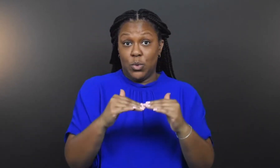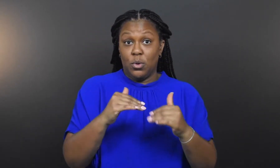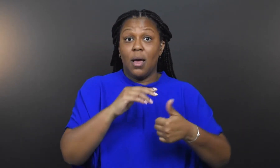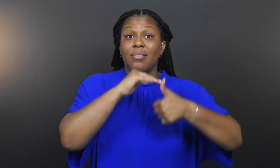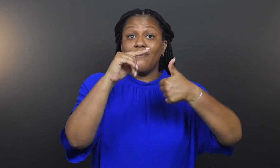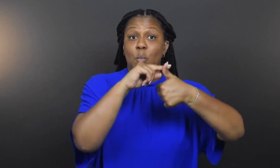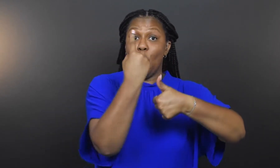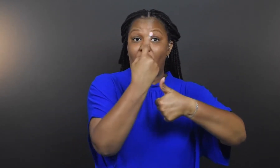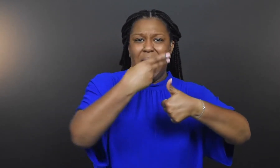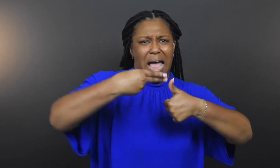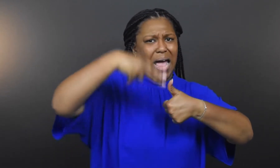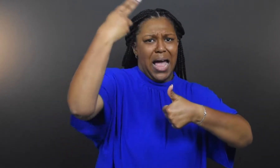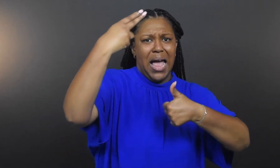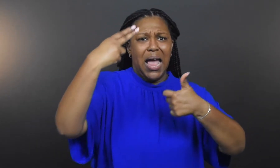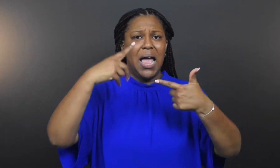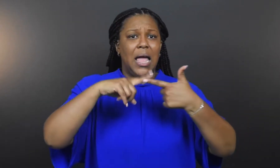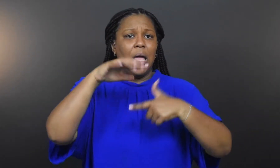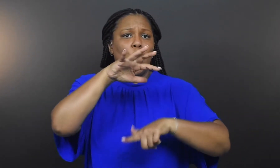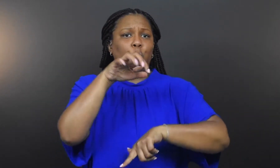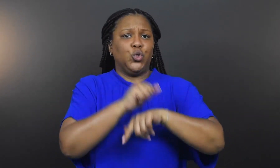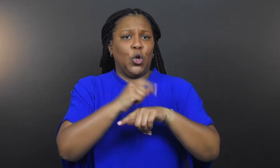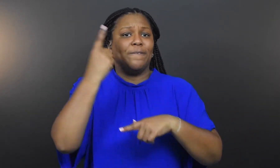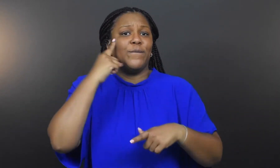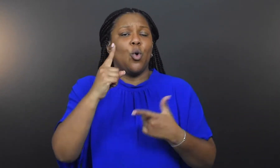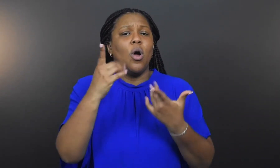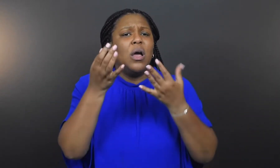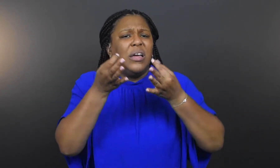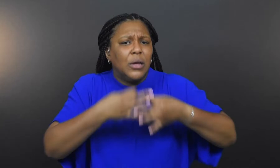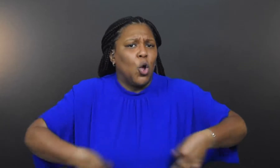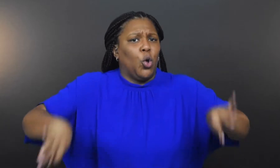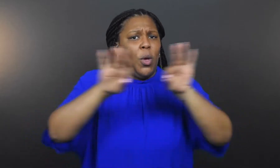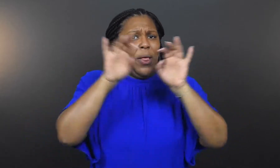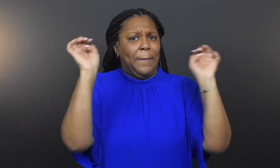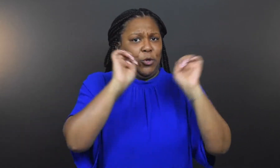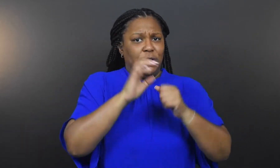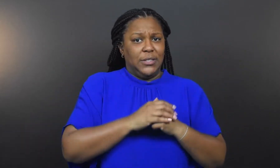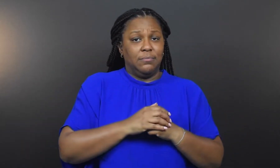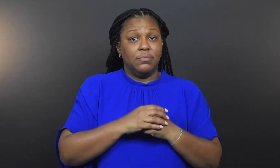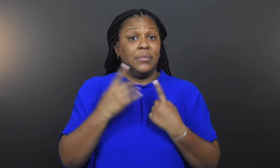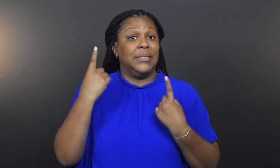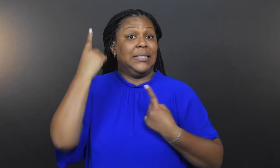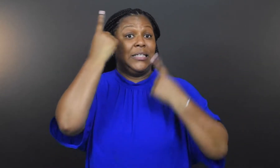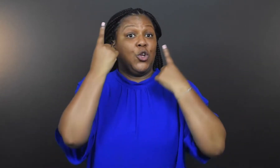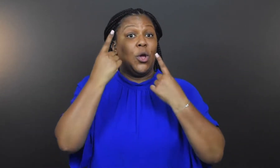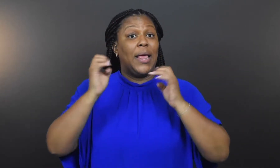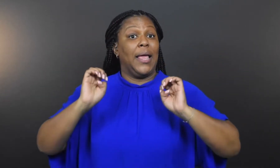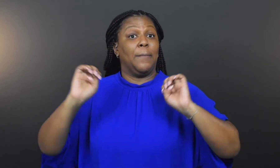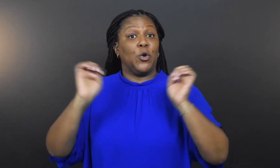CDC has three emergency response activation levels with level one as the highest, reserved